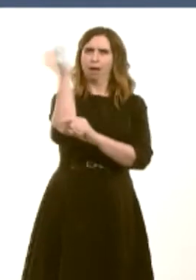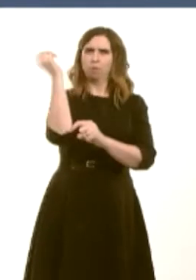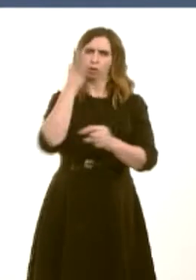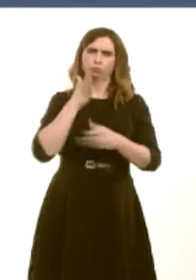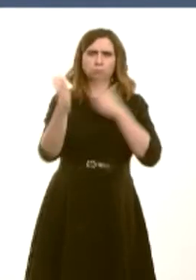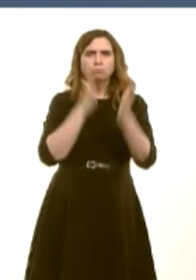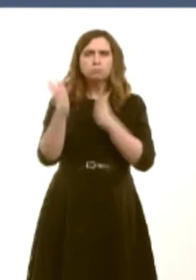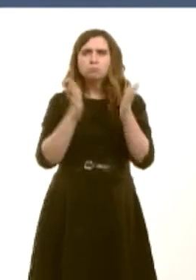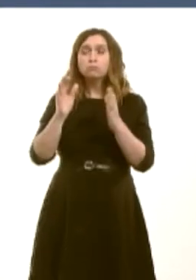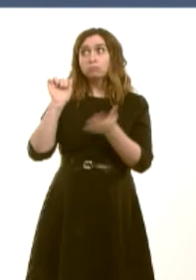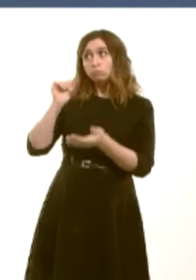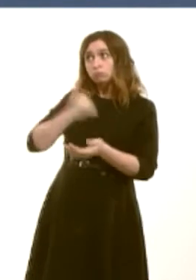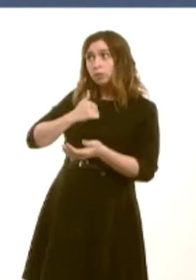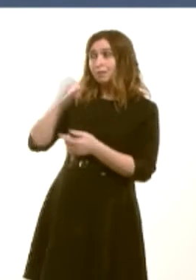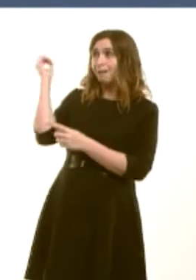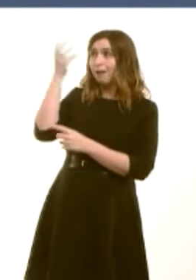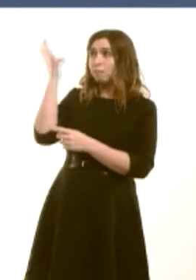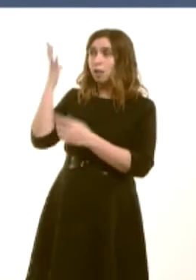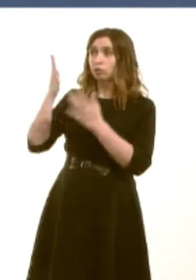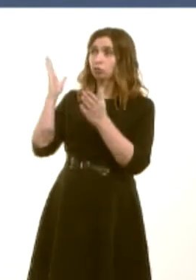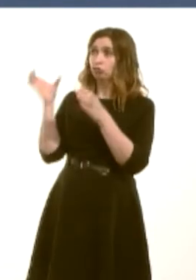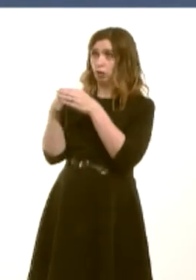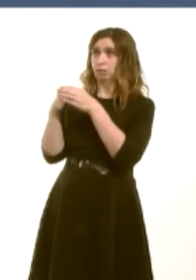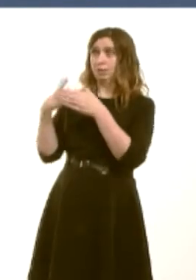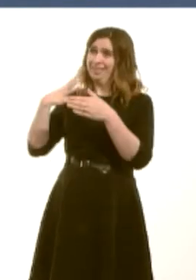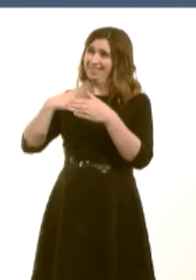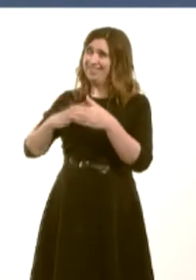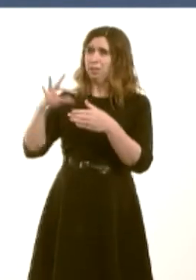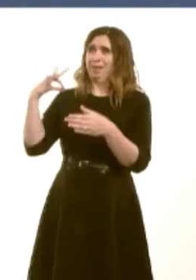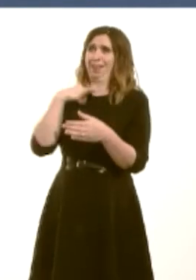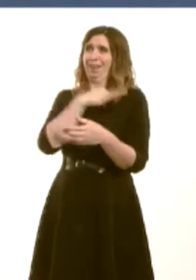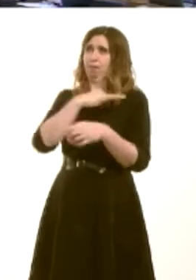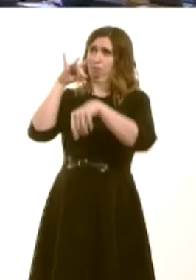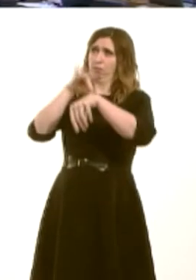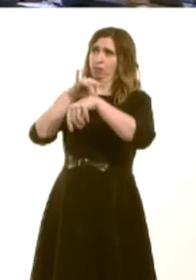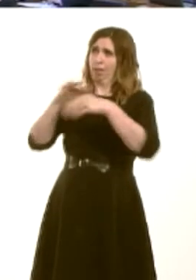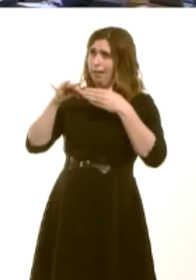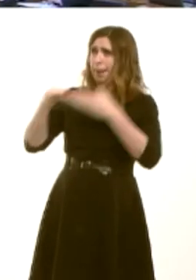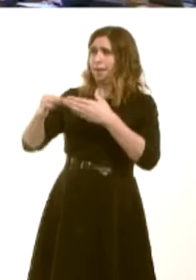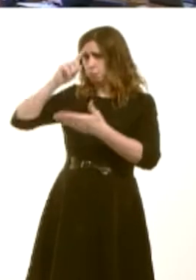Ambulance Services NHS Trust needs to focus on delivering a clinically led emergency response service? Carwyn Jones: Yes.